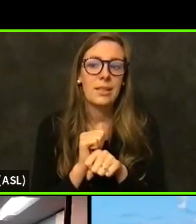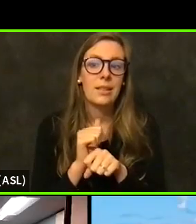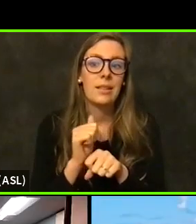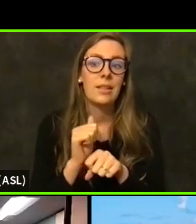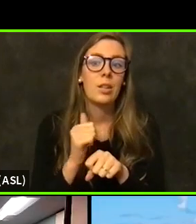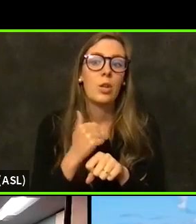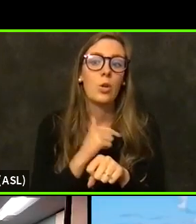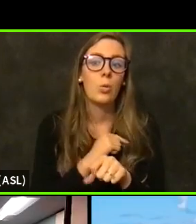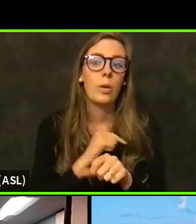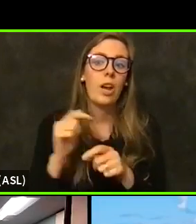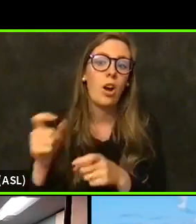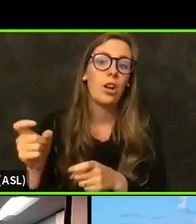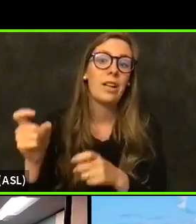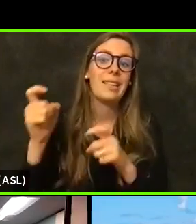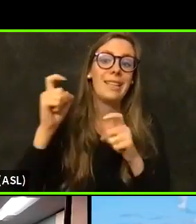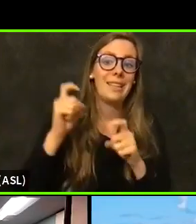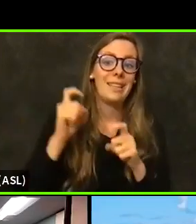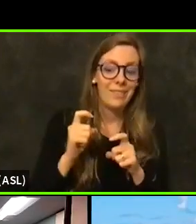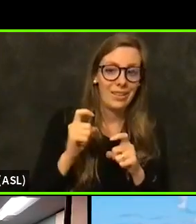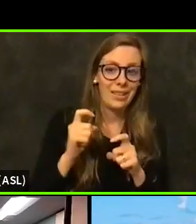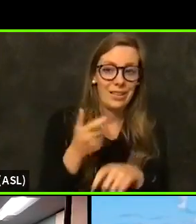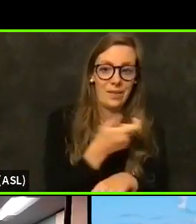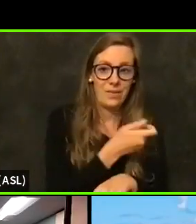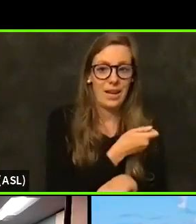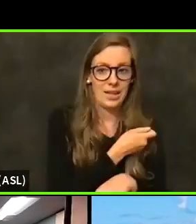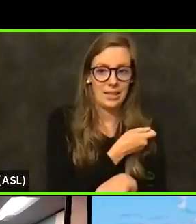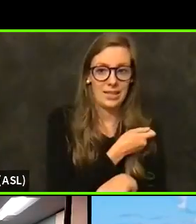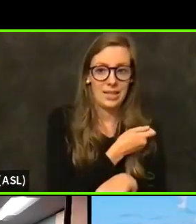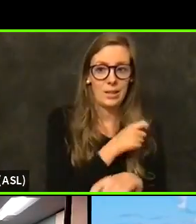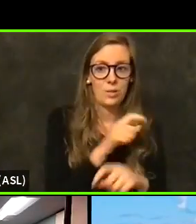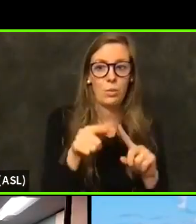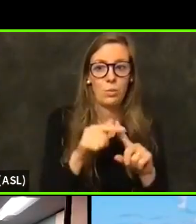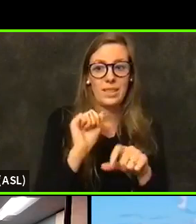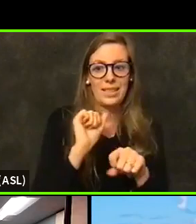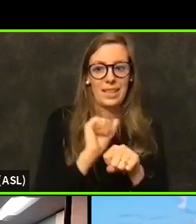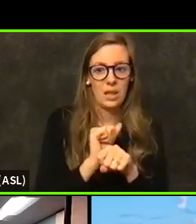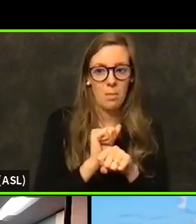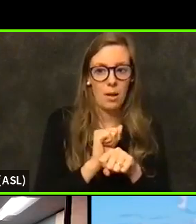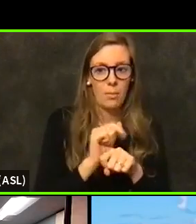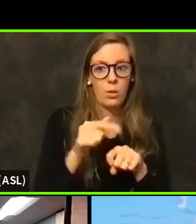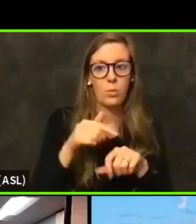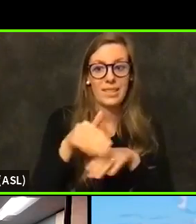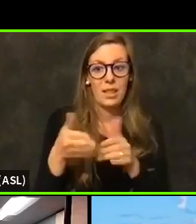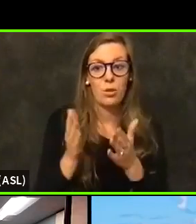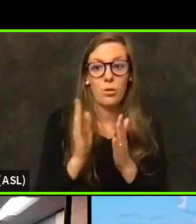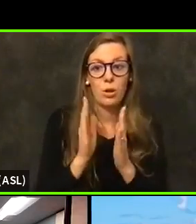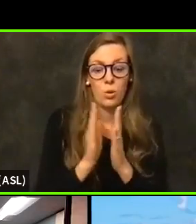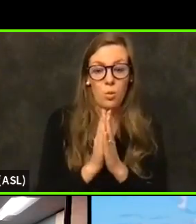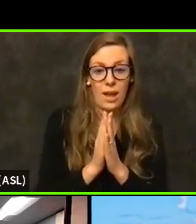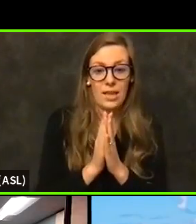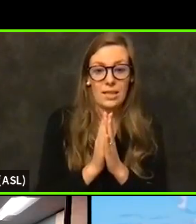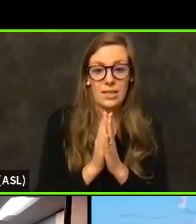in our area county, so we put in our request and work because we're able to